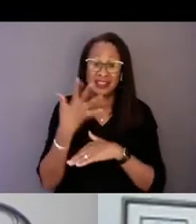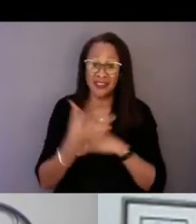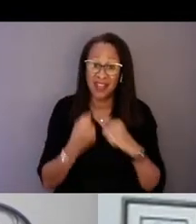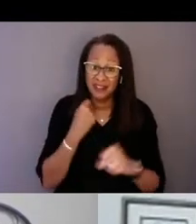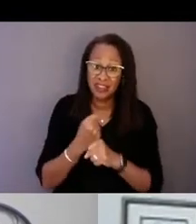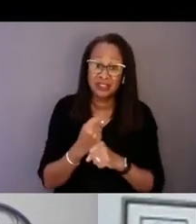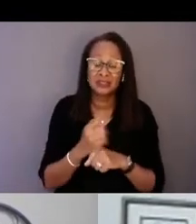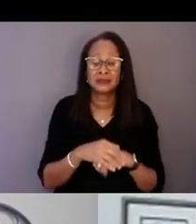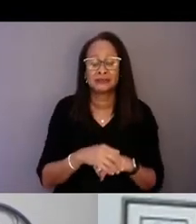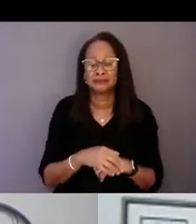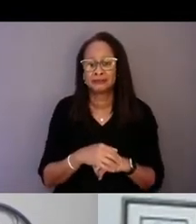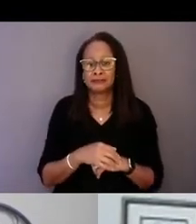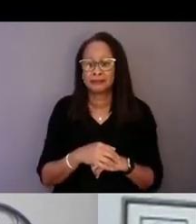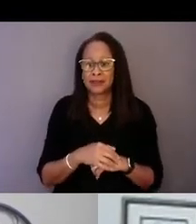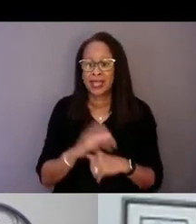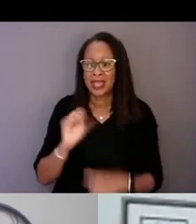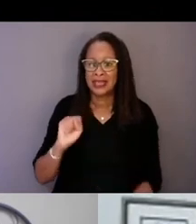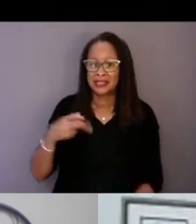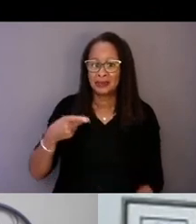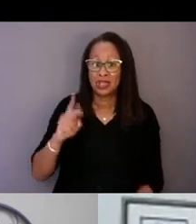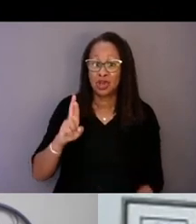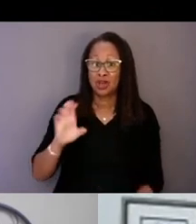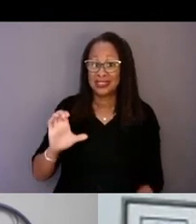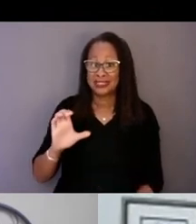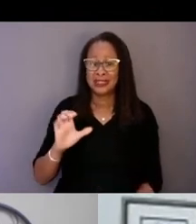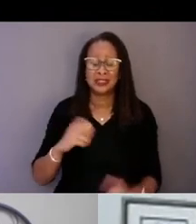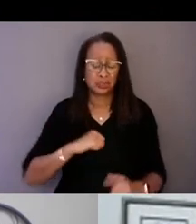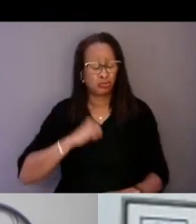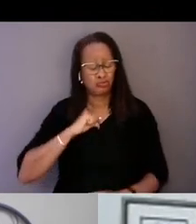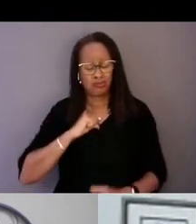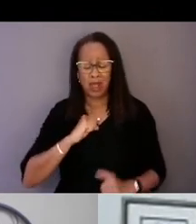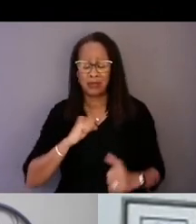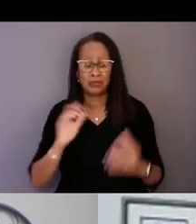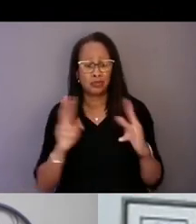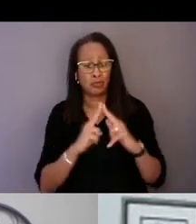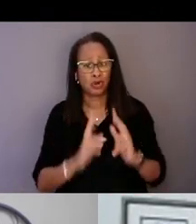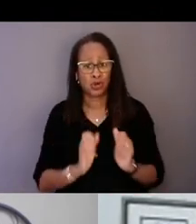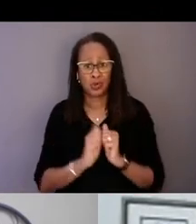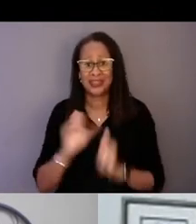SPRC is very proud to partner with SAMHSA on a formative research project